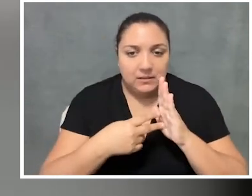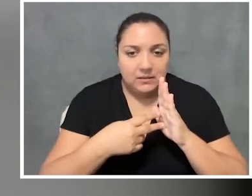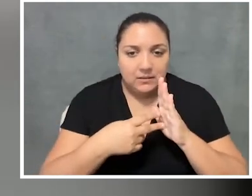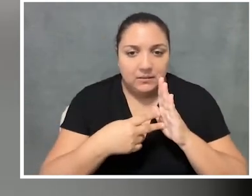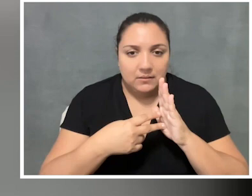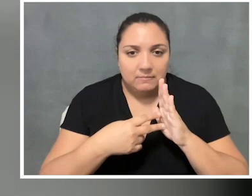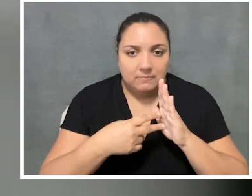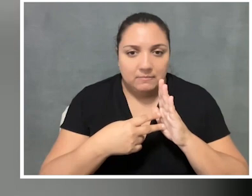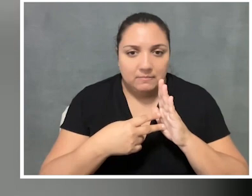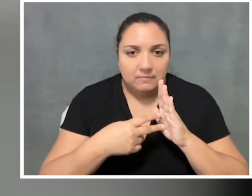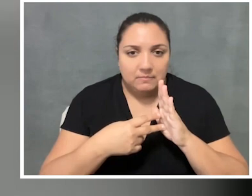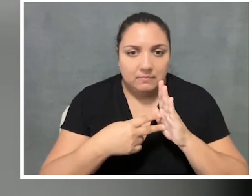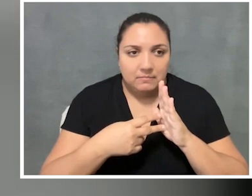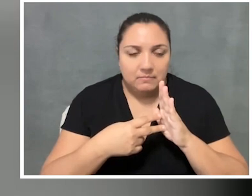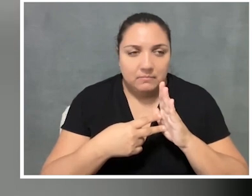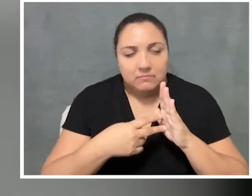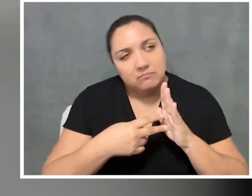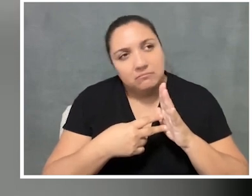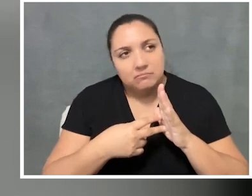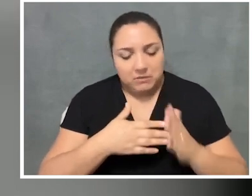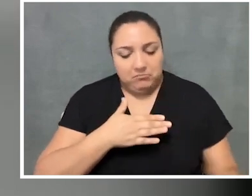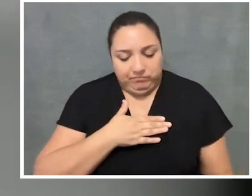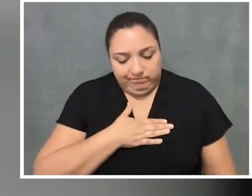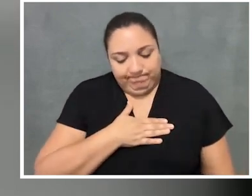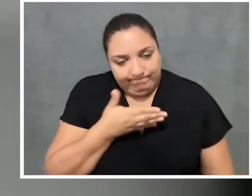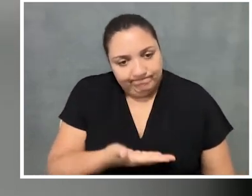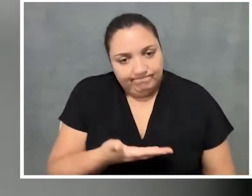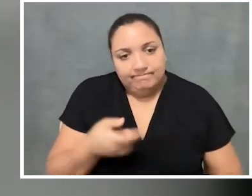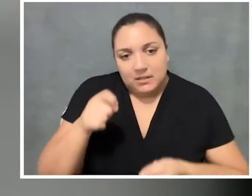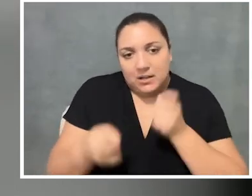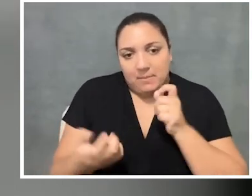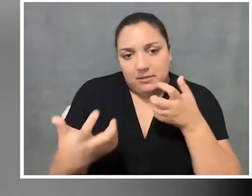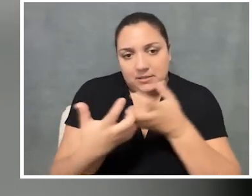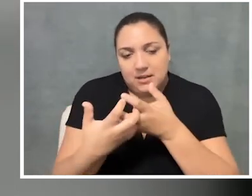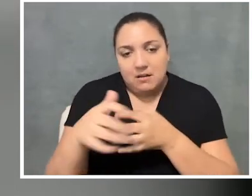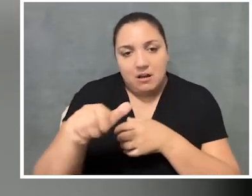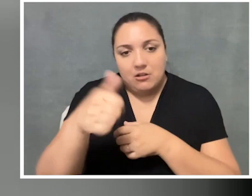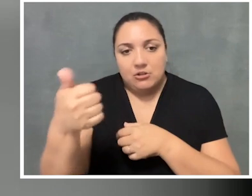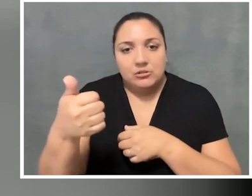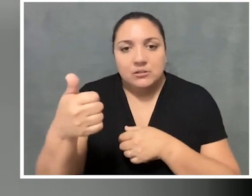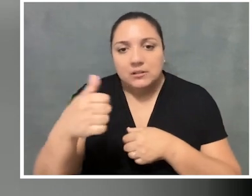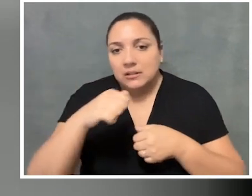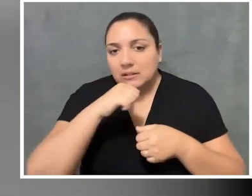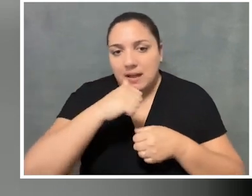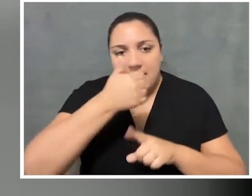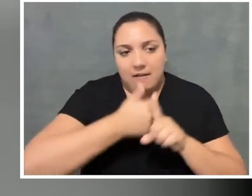to accommodate others. And to not just have every space